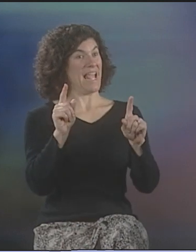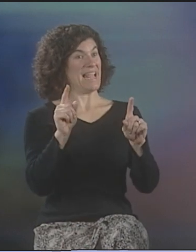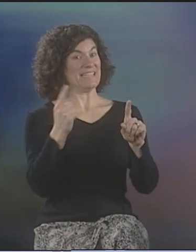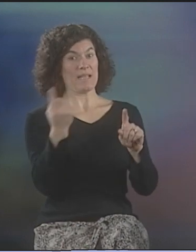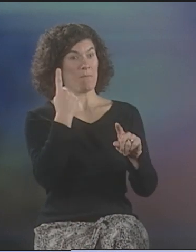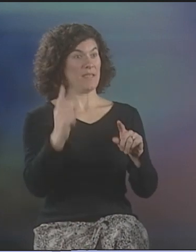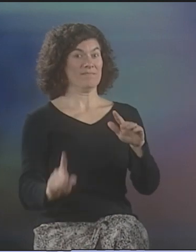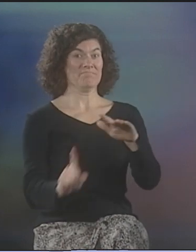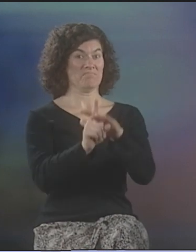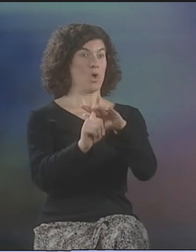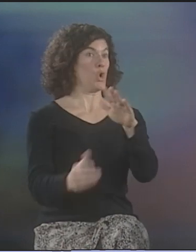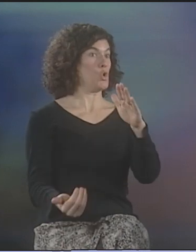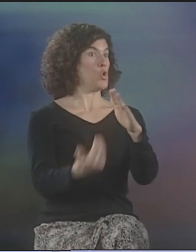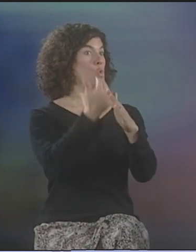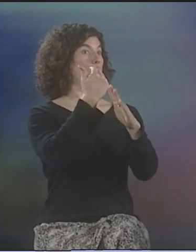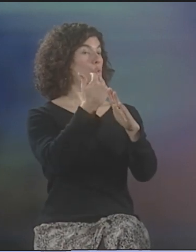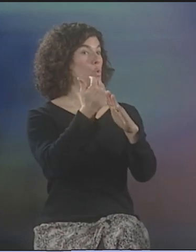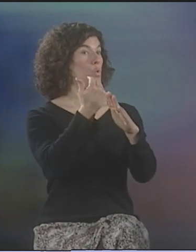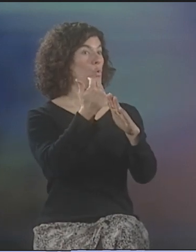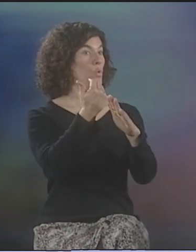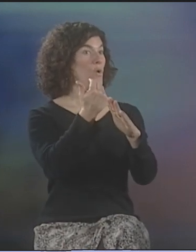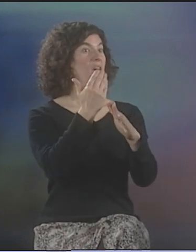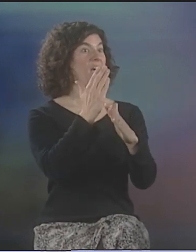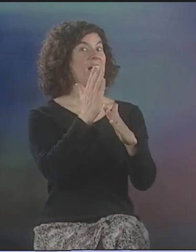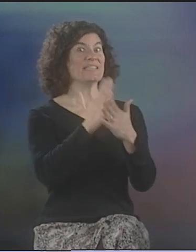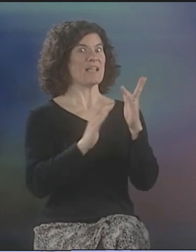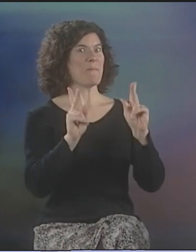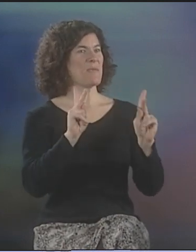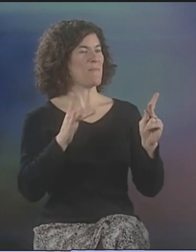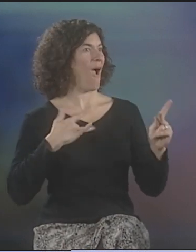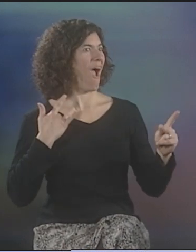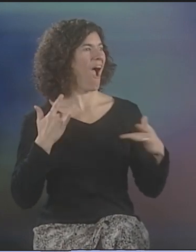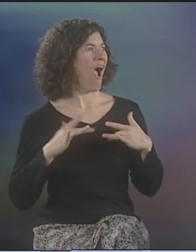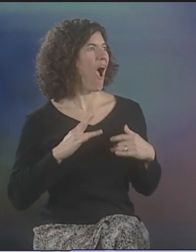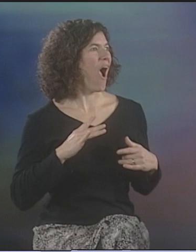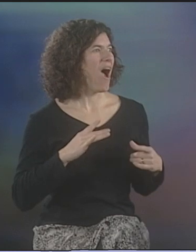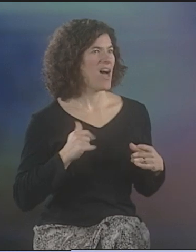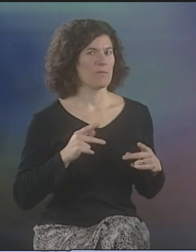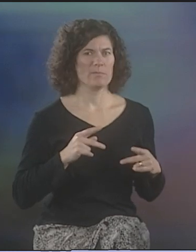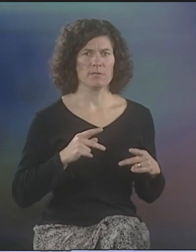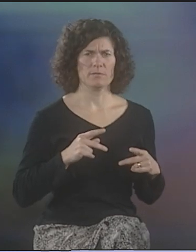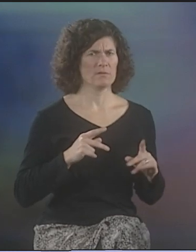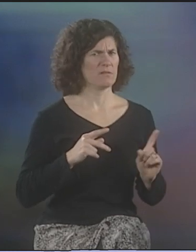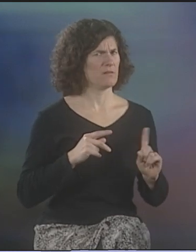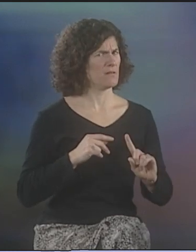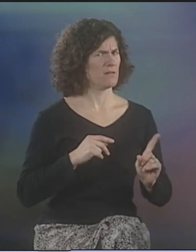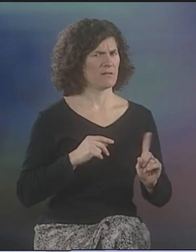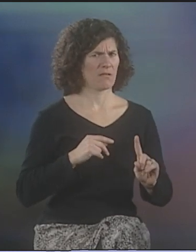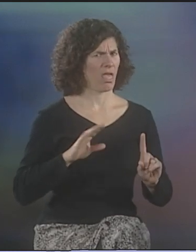AND...YOU KNOW, WHEN SOMETHING NEW COMES ALONG, SOME PEOPLE ARE THRILLED